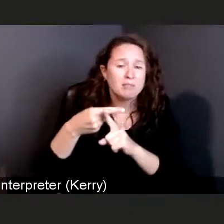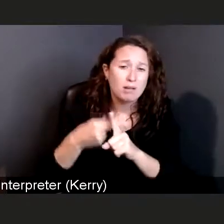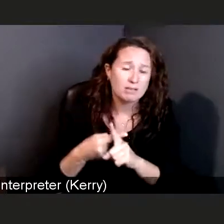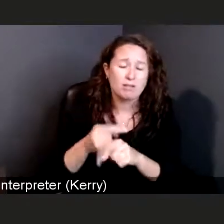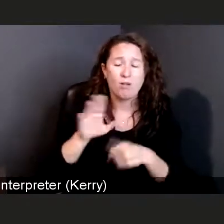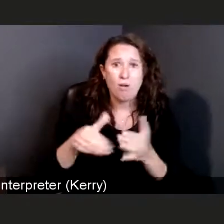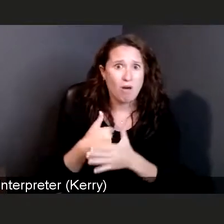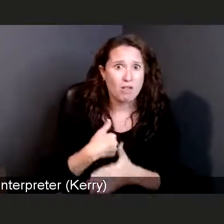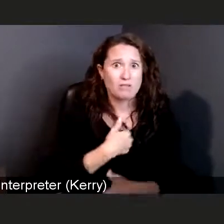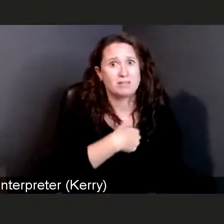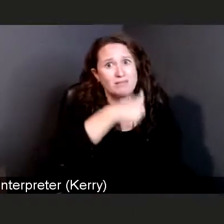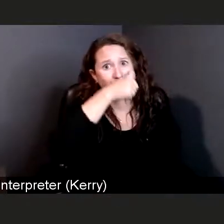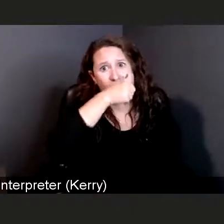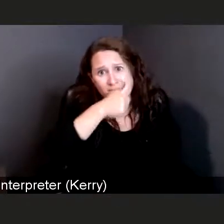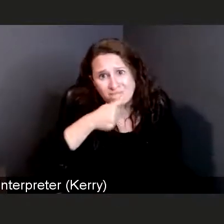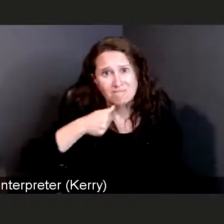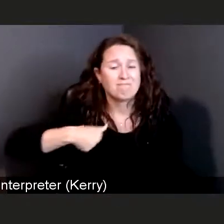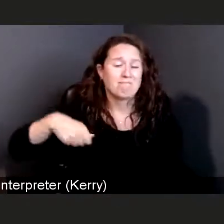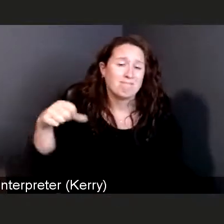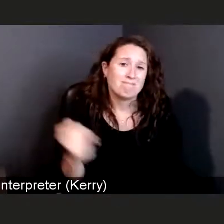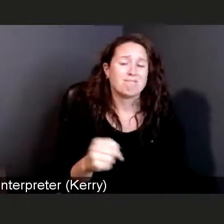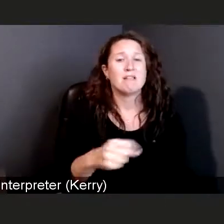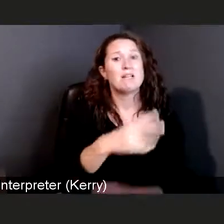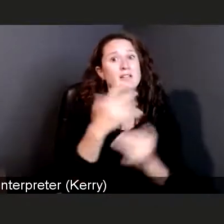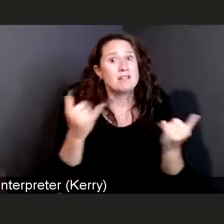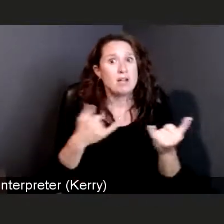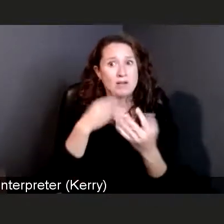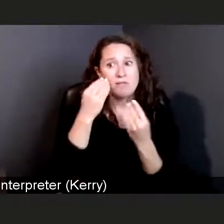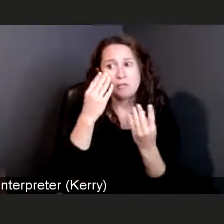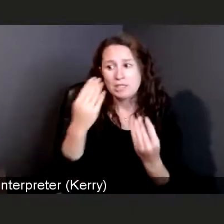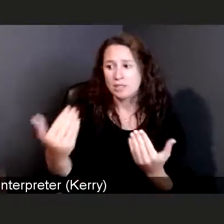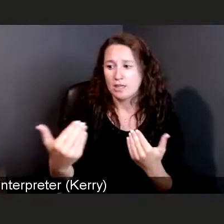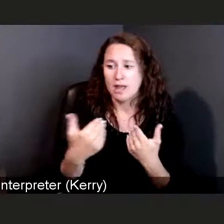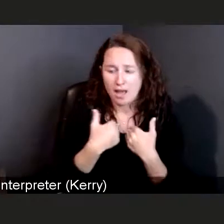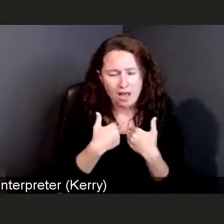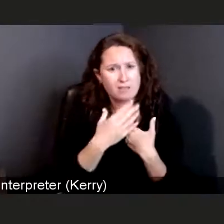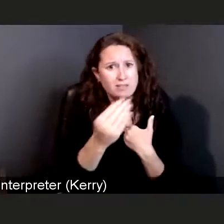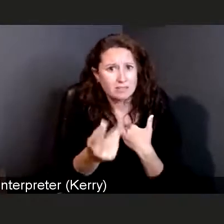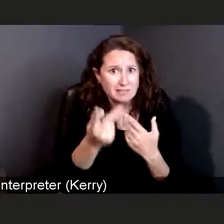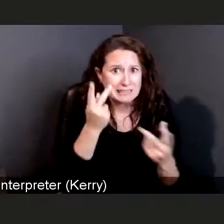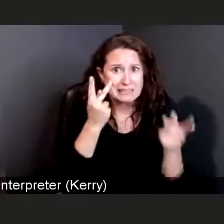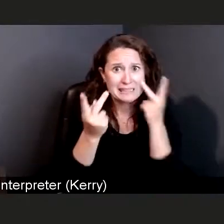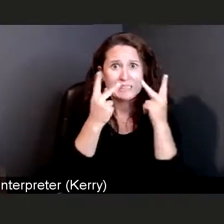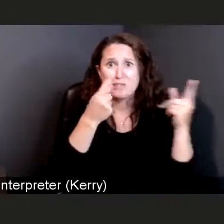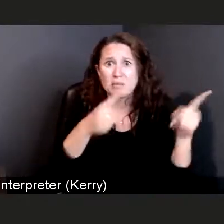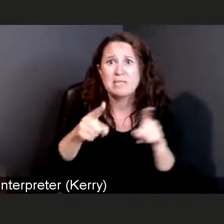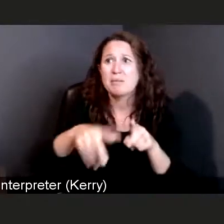but with the information that I'm giving you and seeing what's happening in our community,